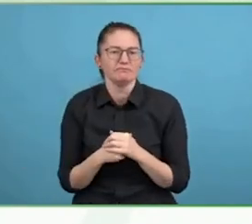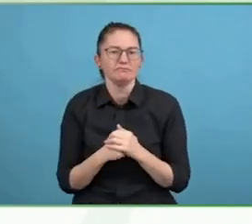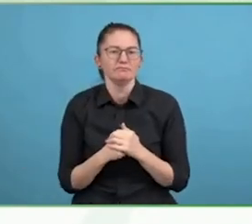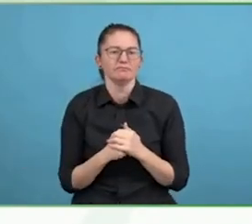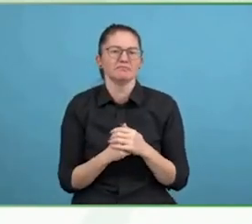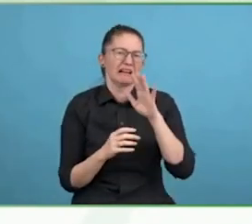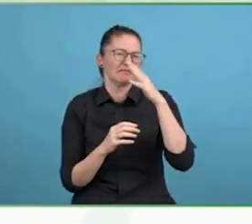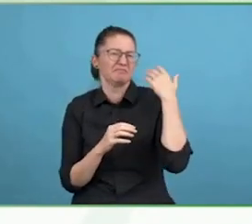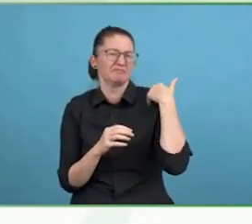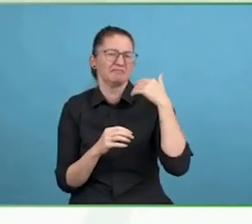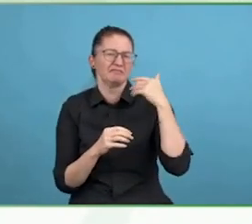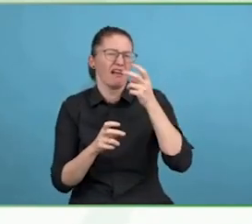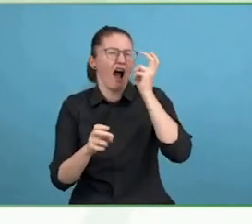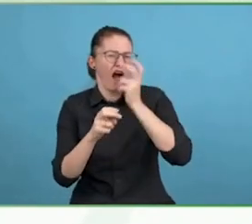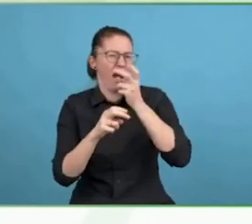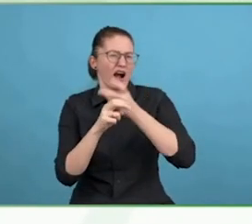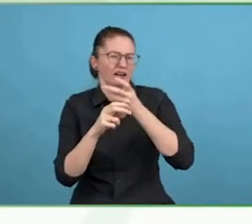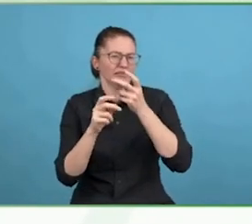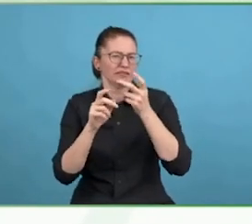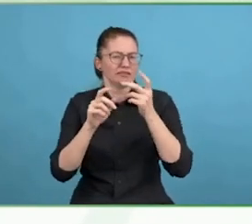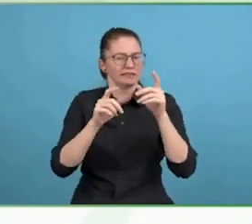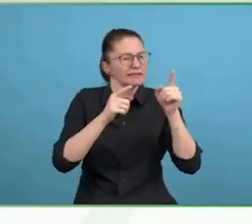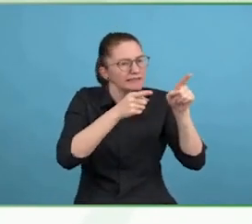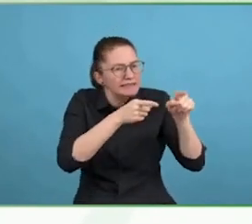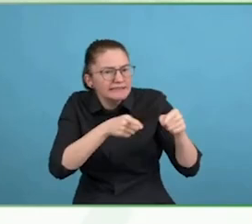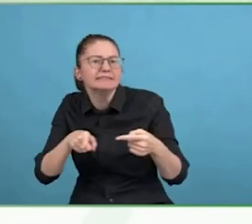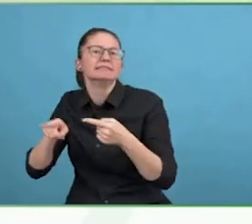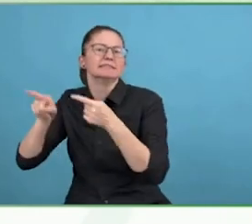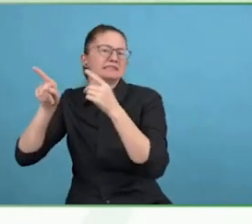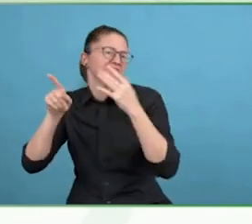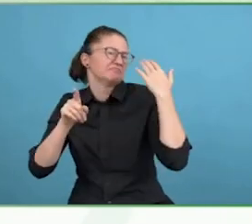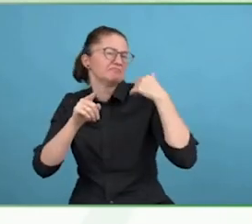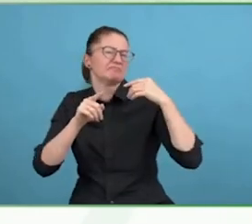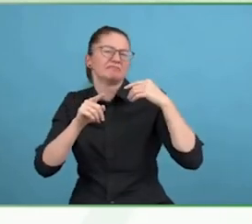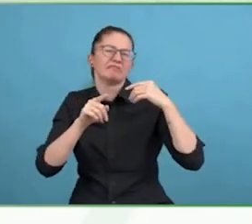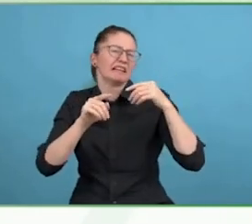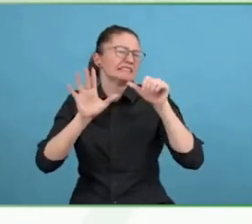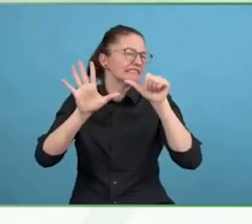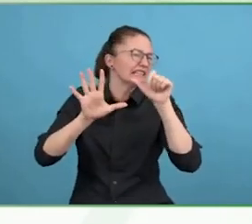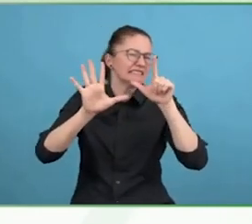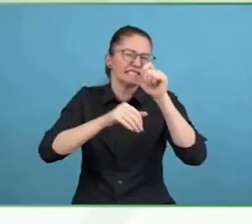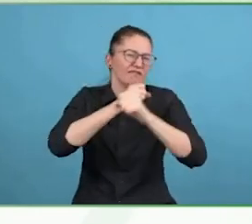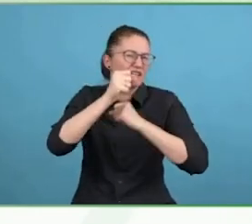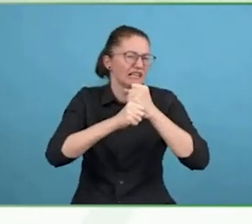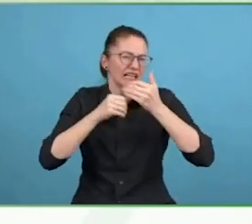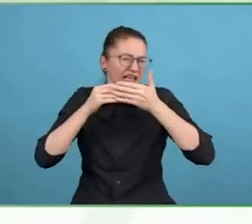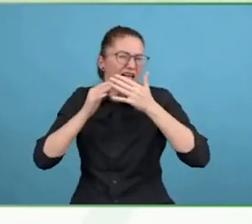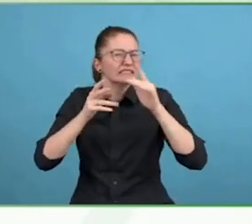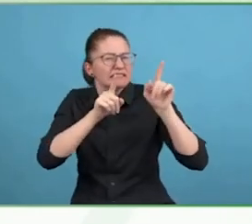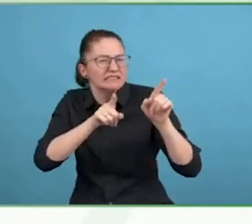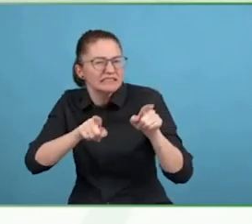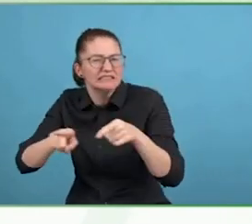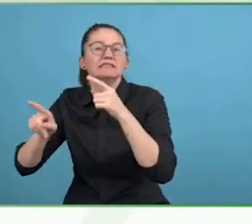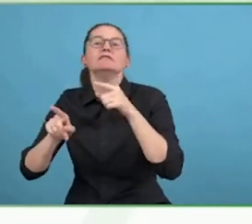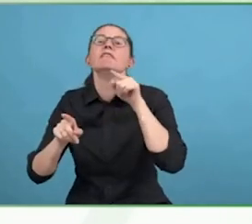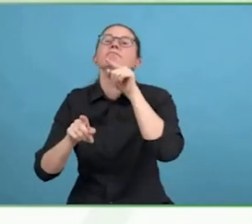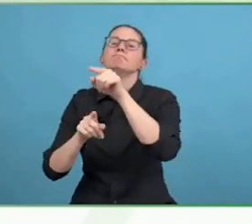It was a difficult year in hospital, six months learning to walk but 18 months later, I was continuing on the work in Afghanistan.